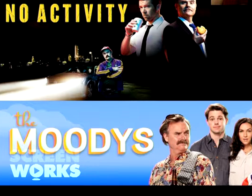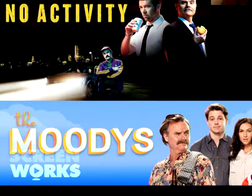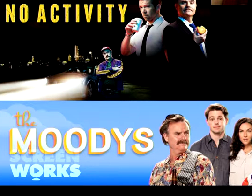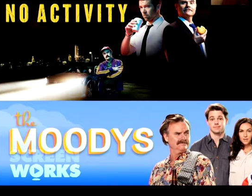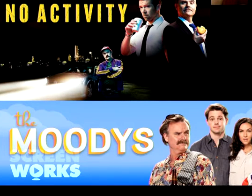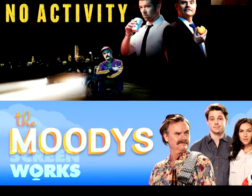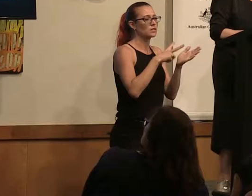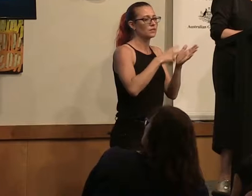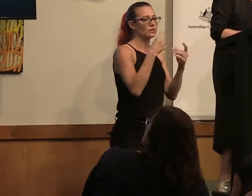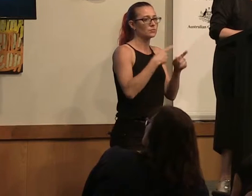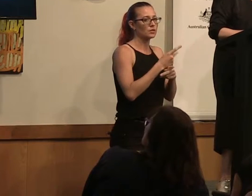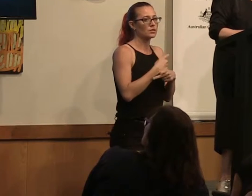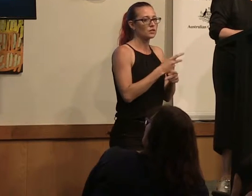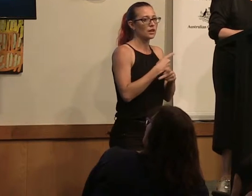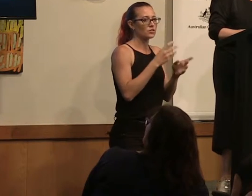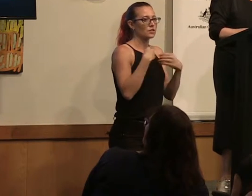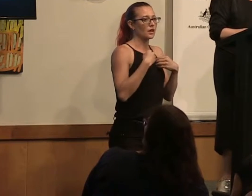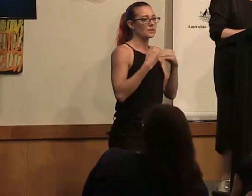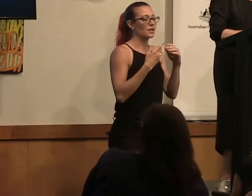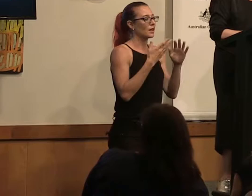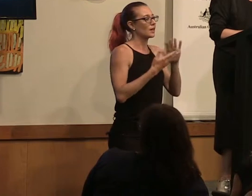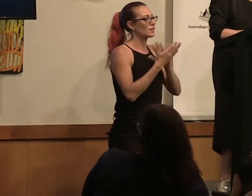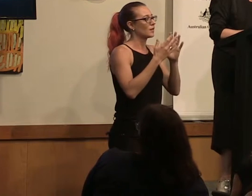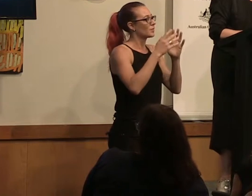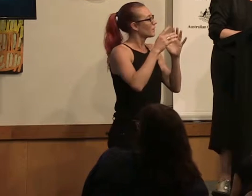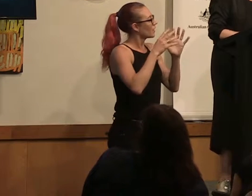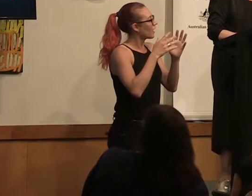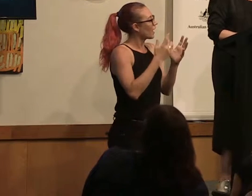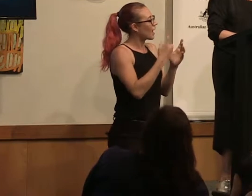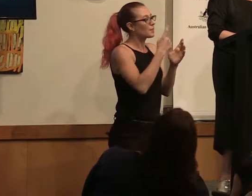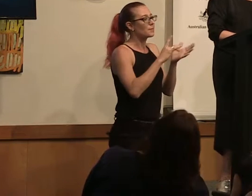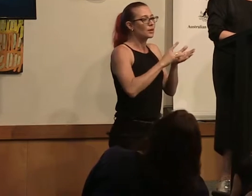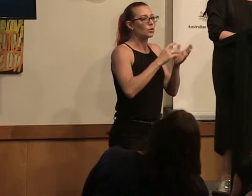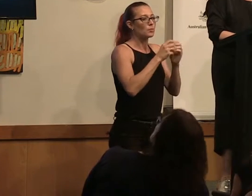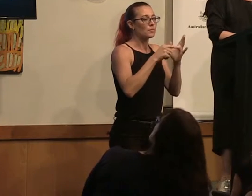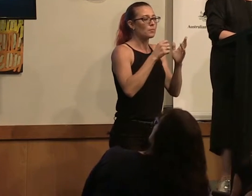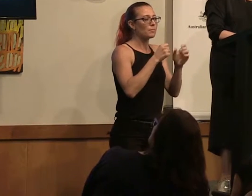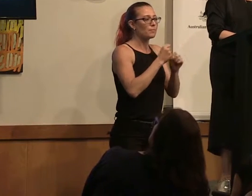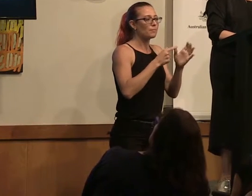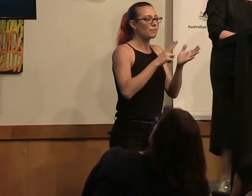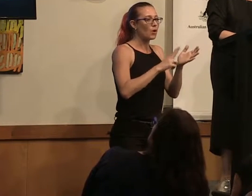company behind 'Upper Middle Bogan', 'No Activity' and 'Here come the Habib's' and a plethora of TVCs, changed its name to